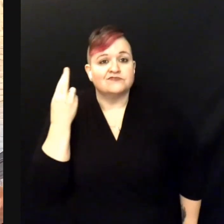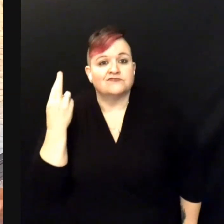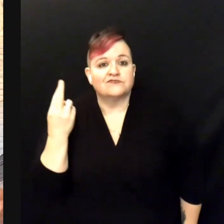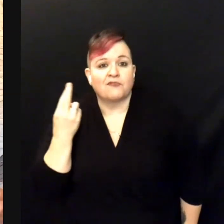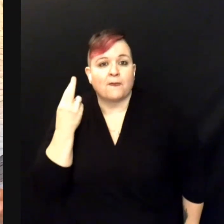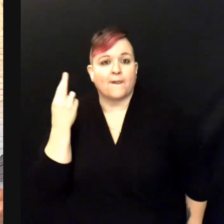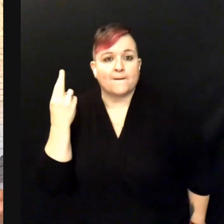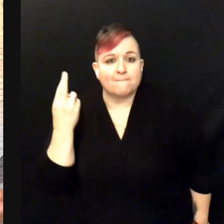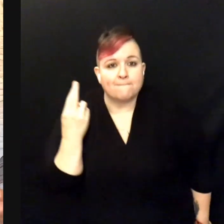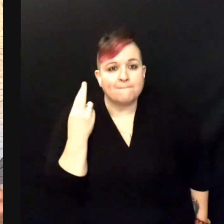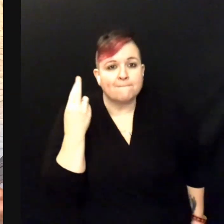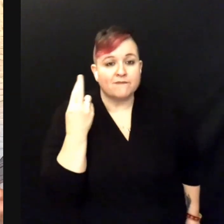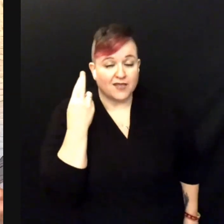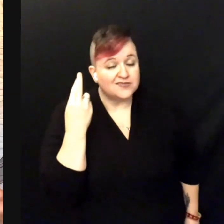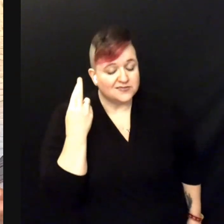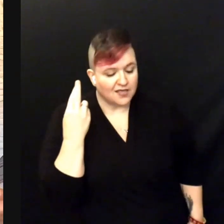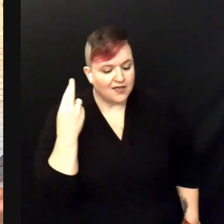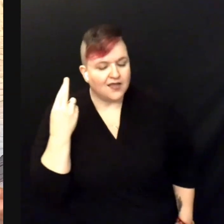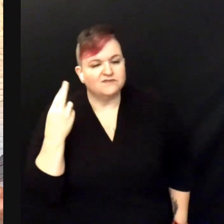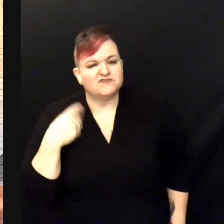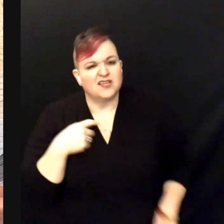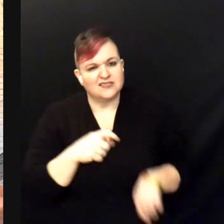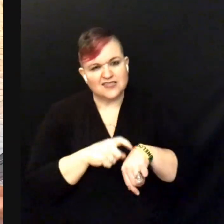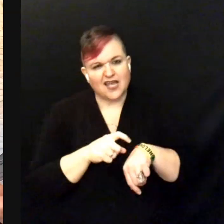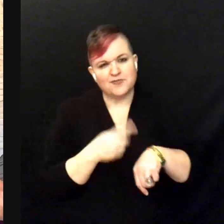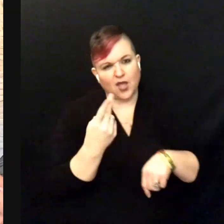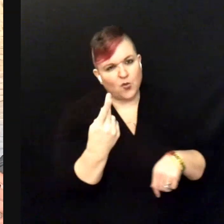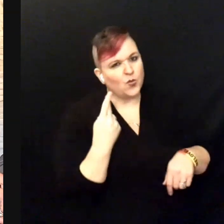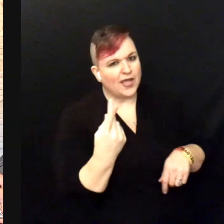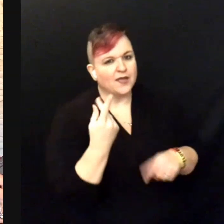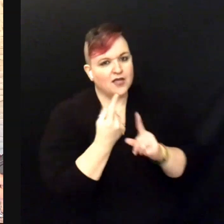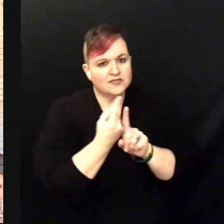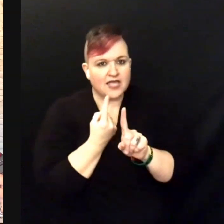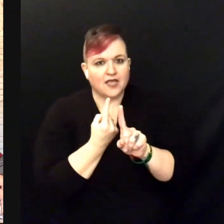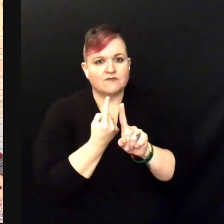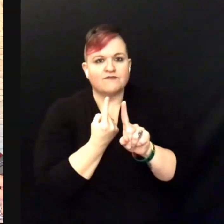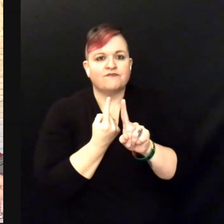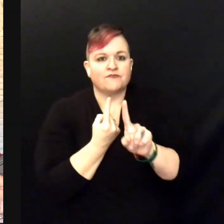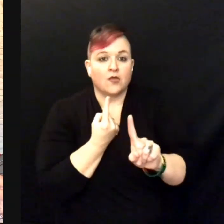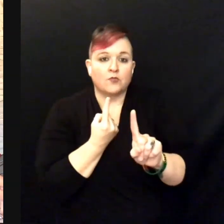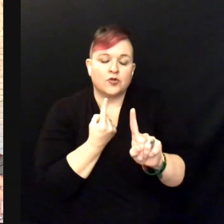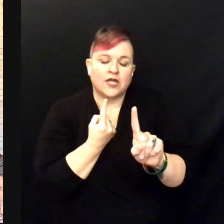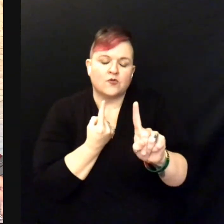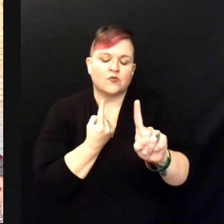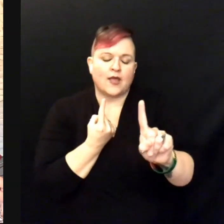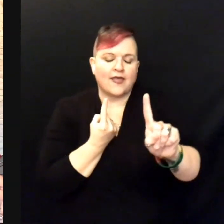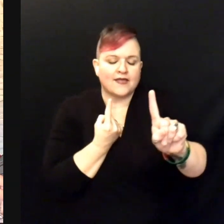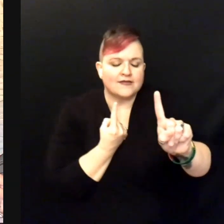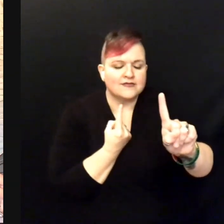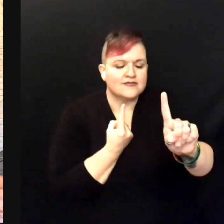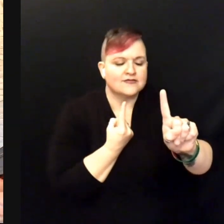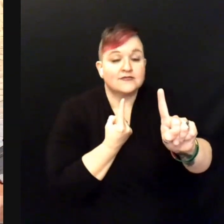It's time we go our separate ways